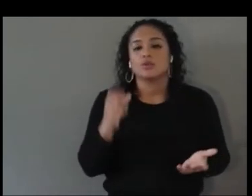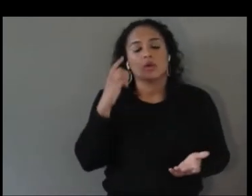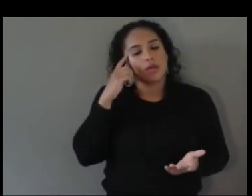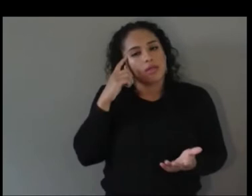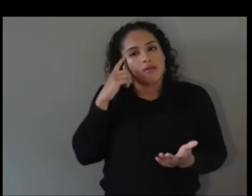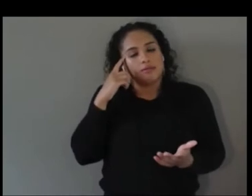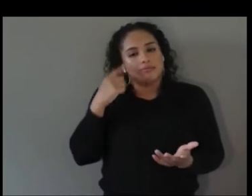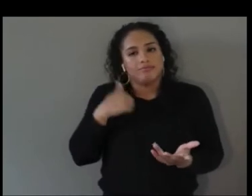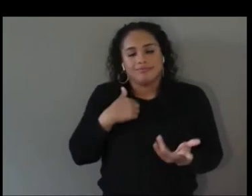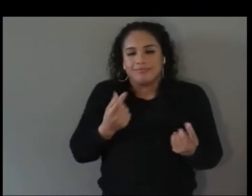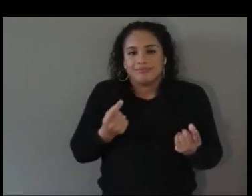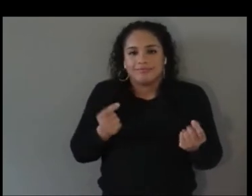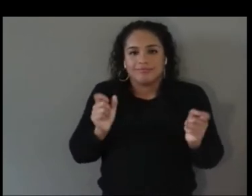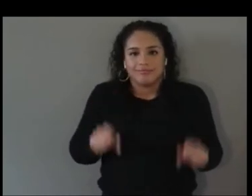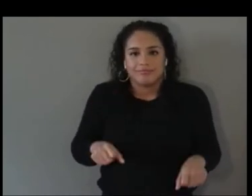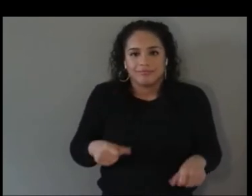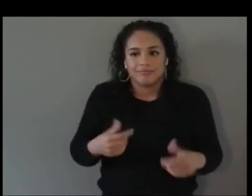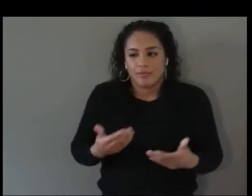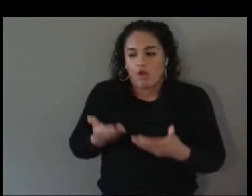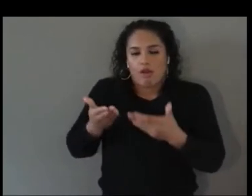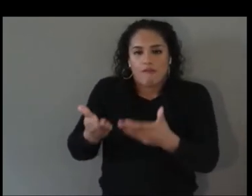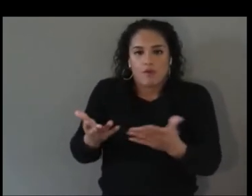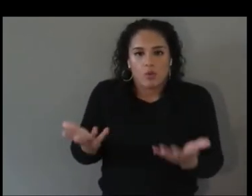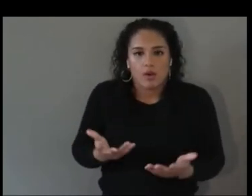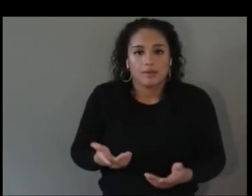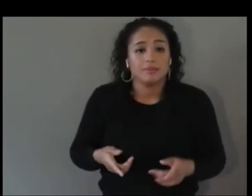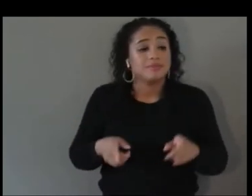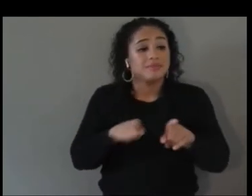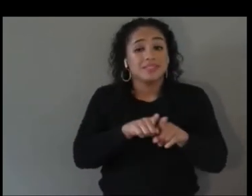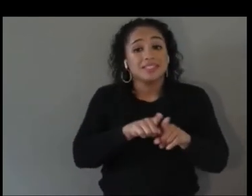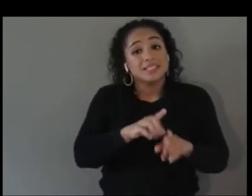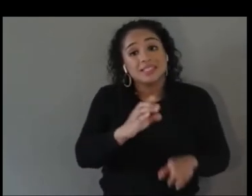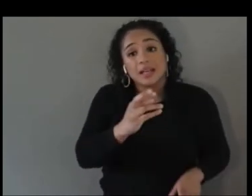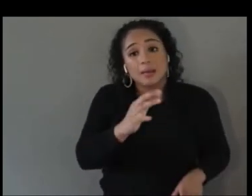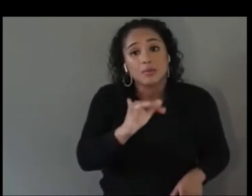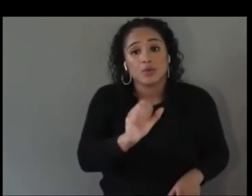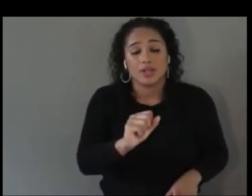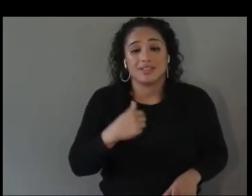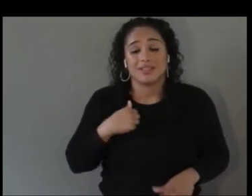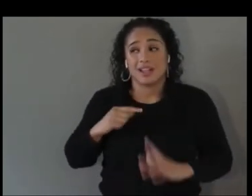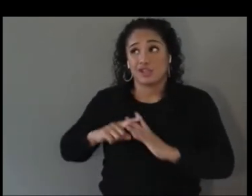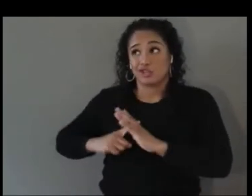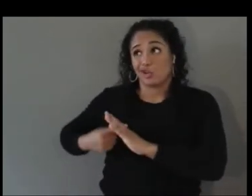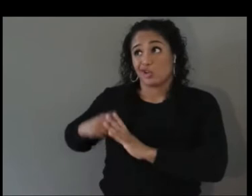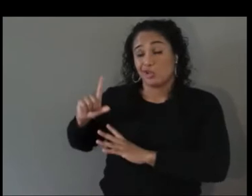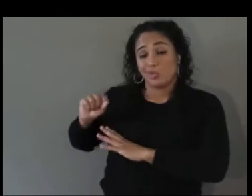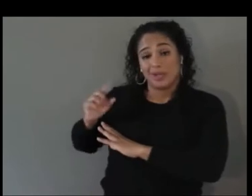And similar to Chris, this is something I’ve been doing since back in 2018. I set up the Women in VR